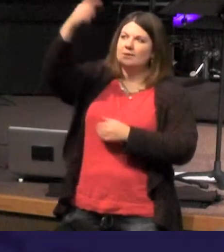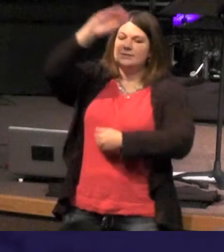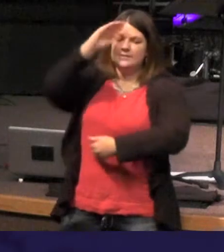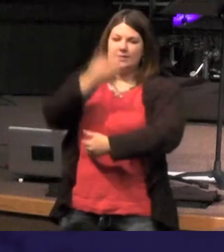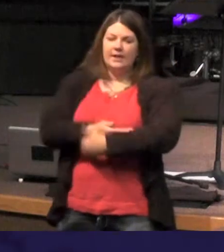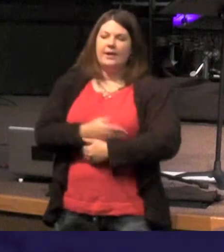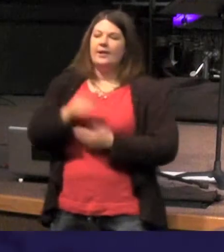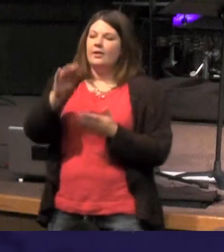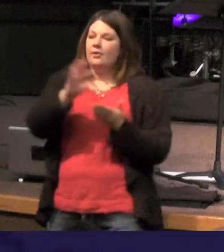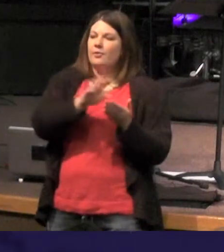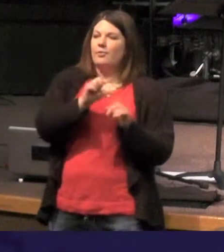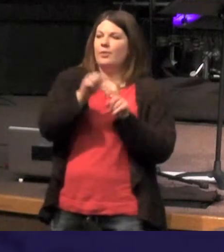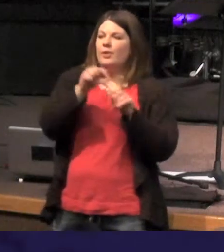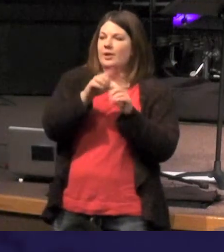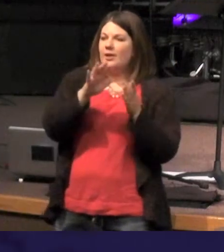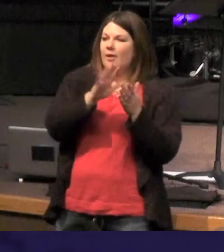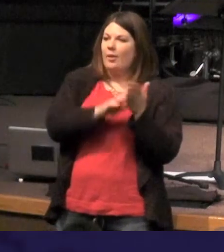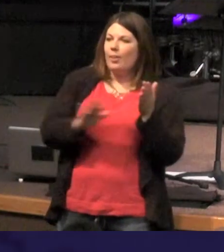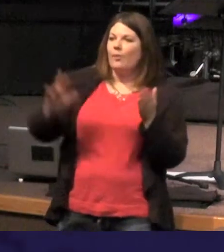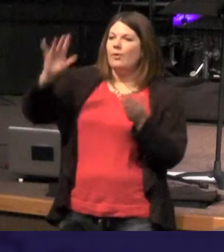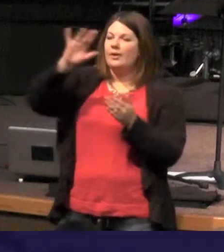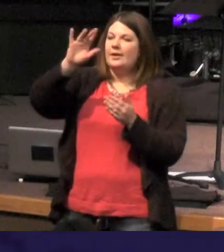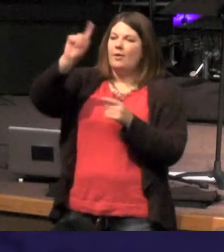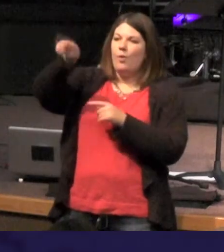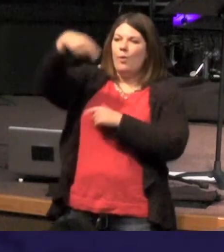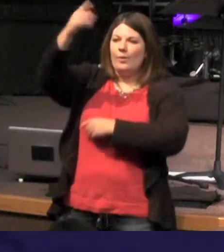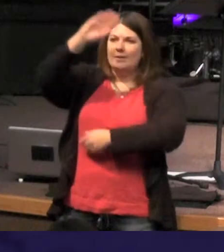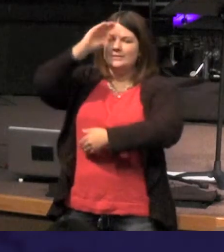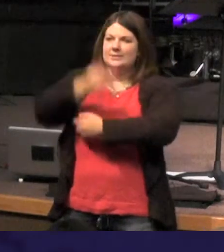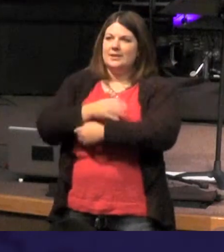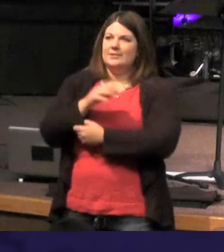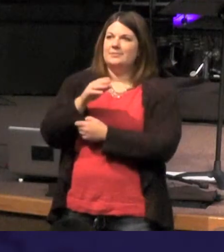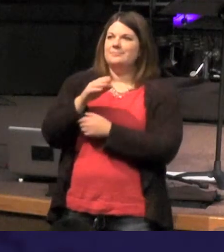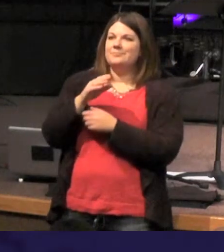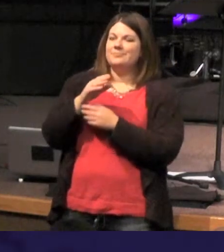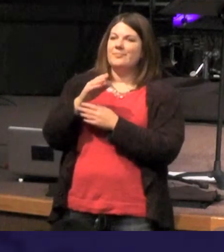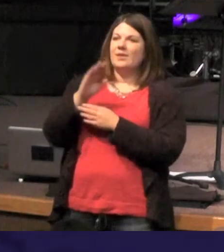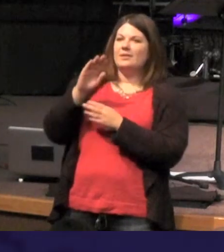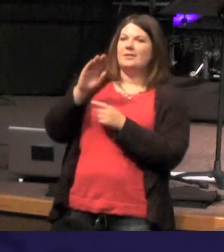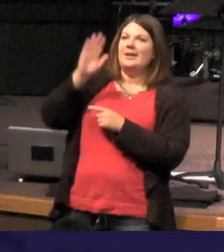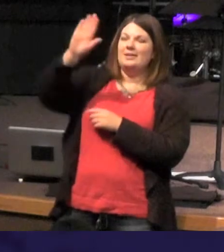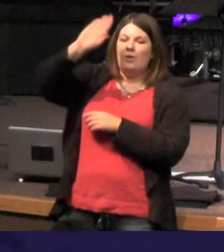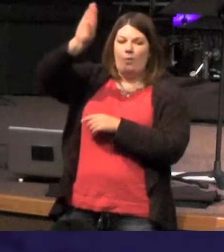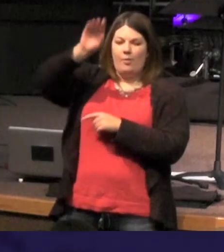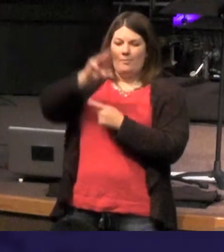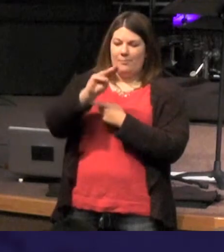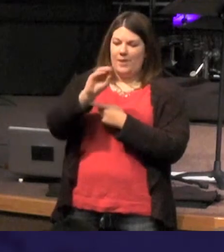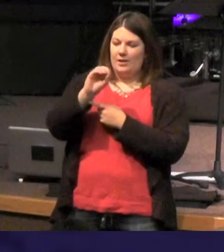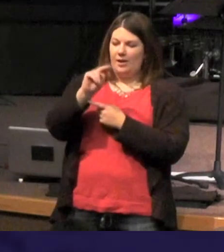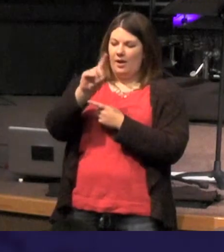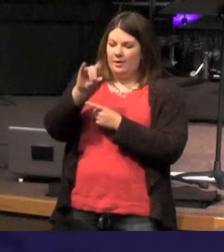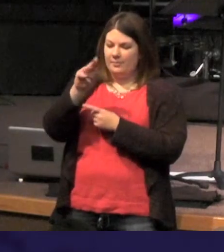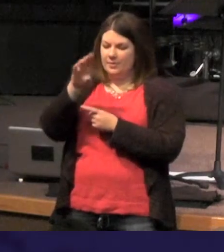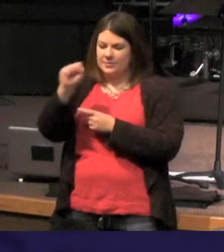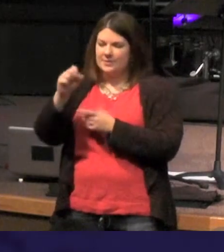the glory of the only son is the word "managnos" - the only begotten son - that was same word can be used to John 3:16 "God so loved the world that